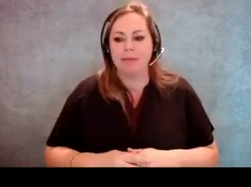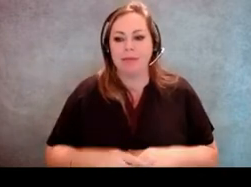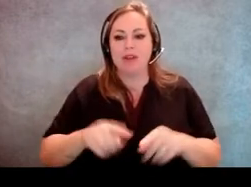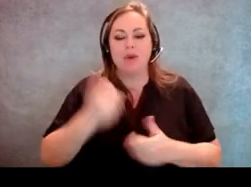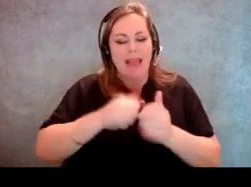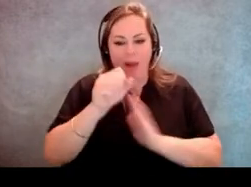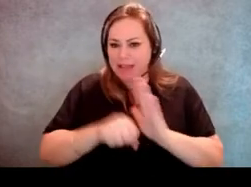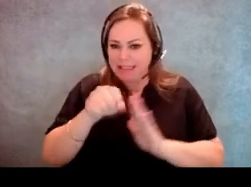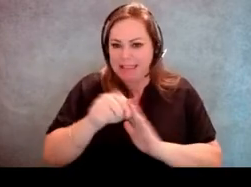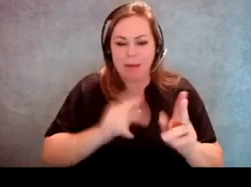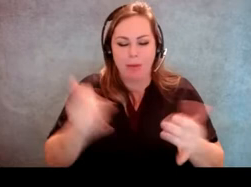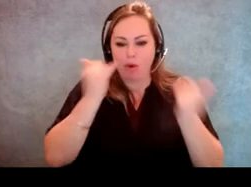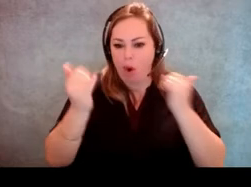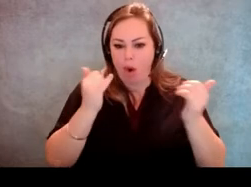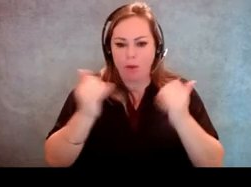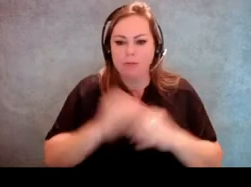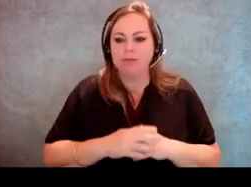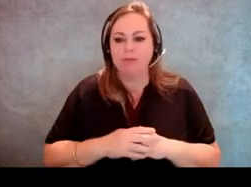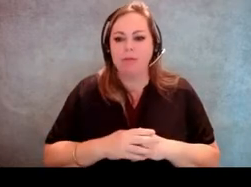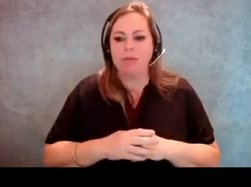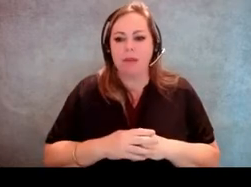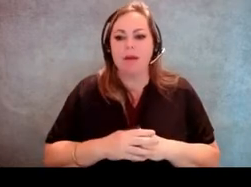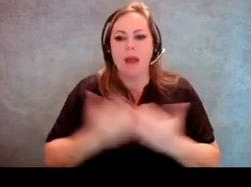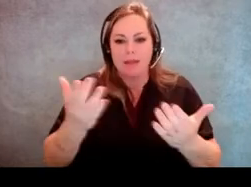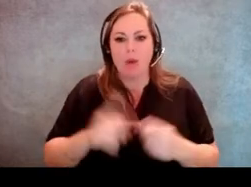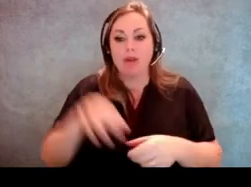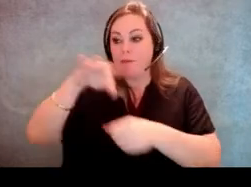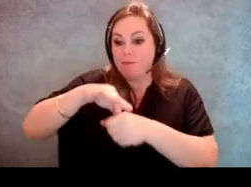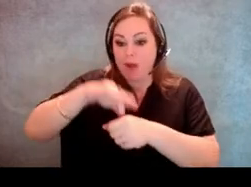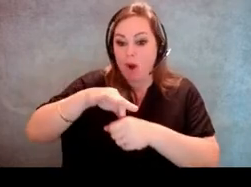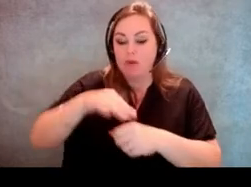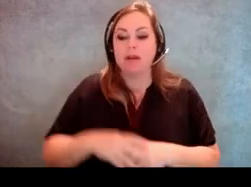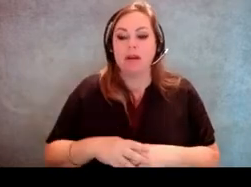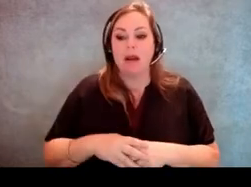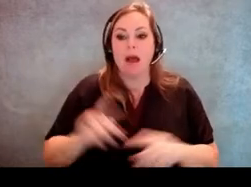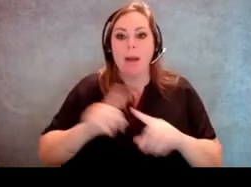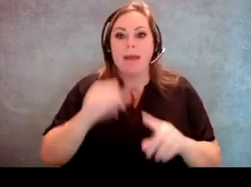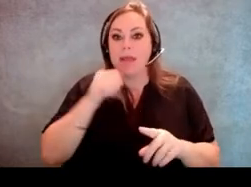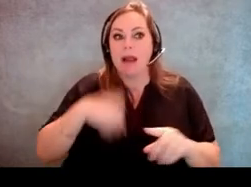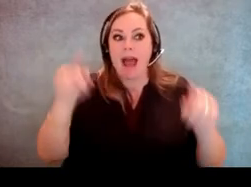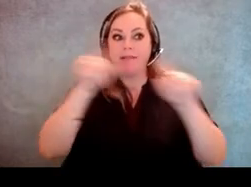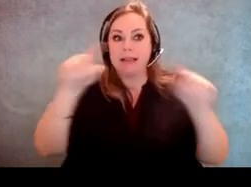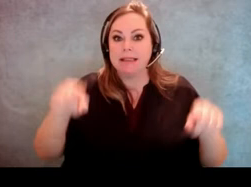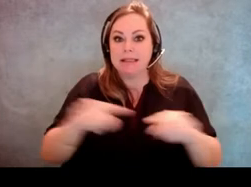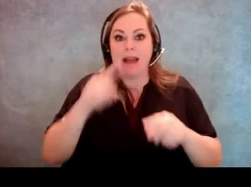We get calls from people that go to vote someplace and either there's no sign for curbside voting,